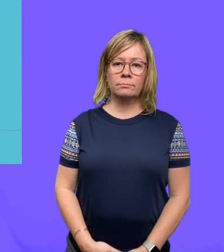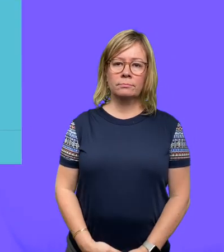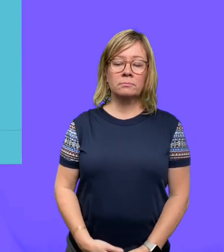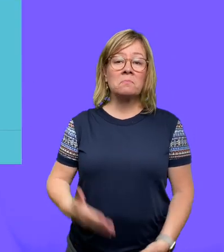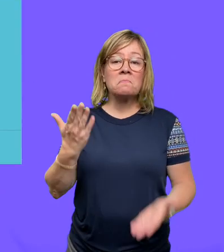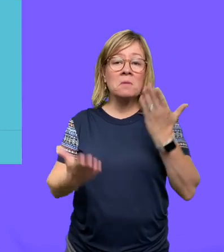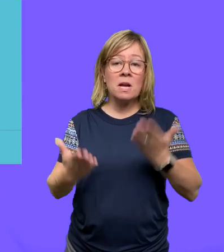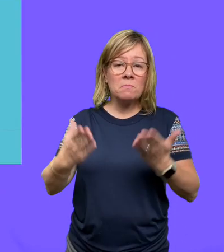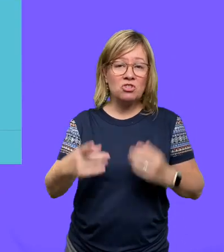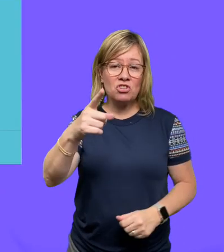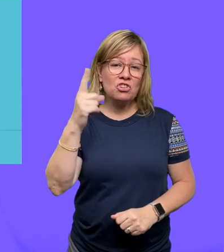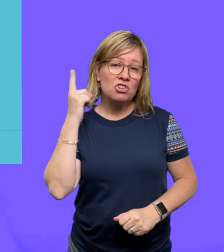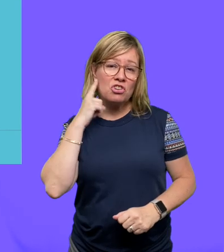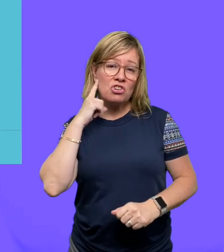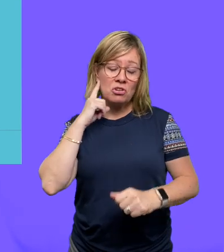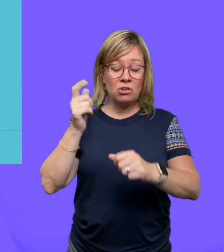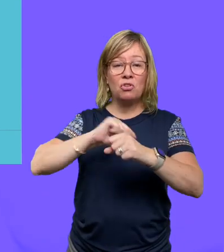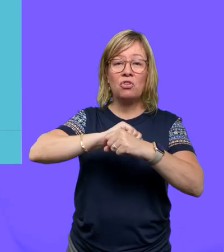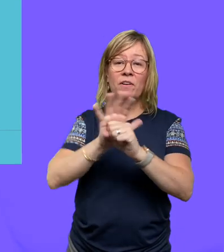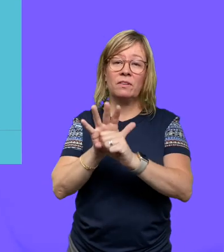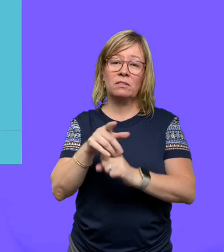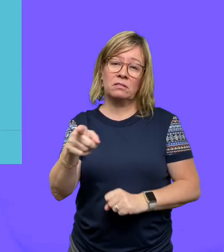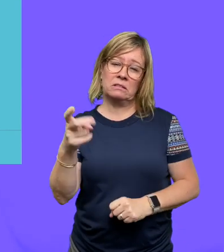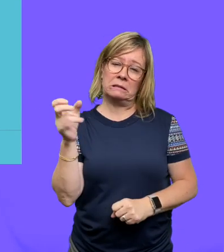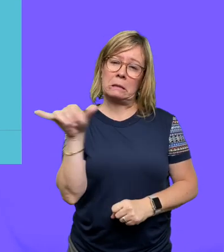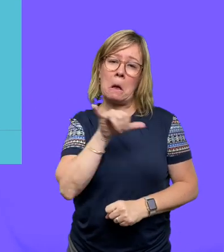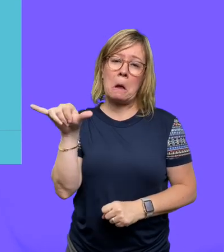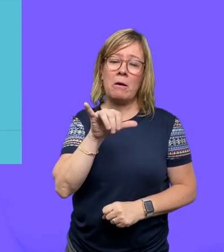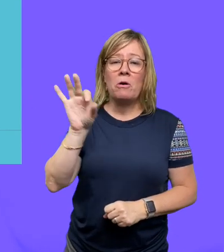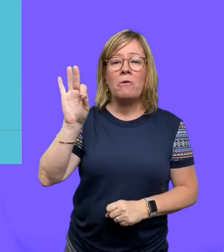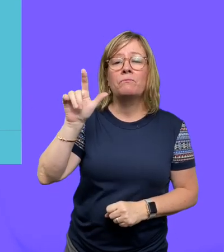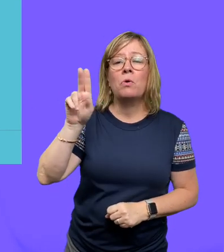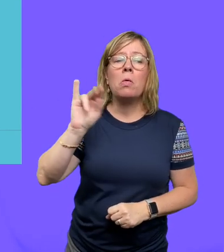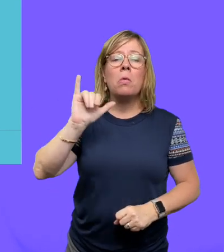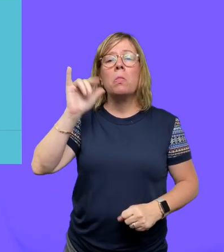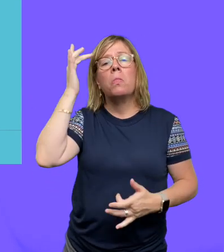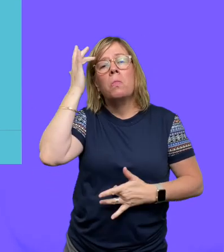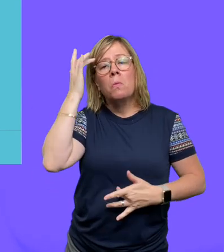You may have heard that the coronavirus is just like the flu,